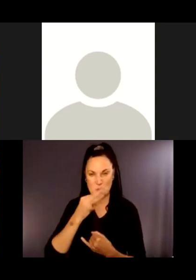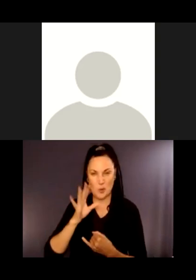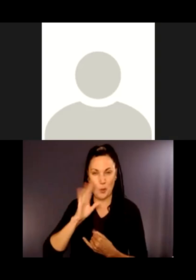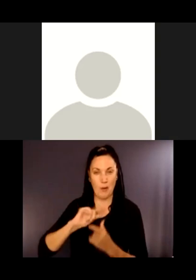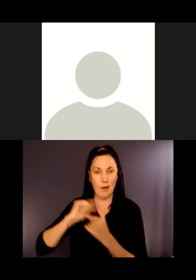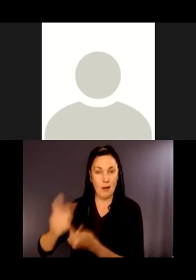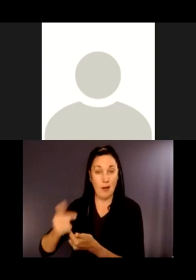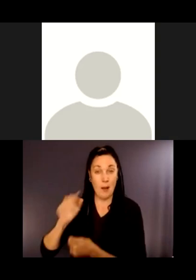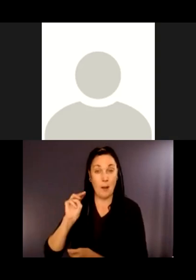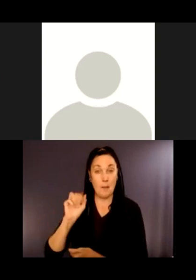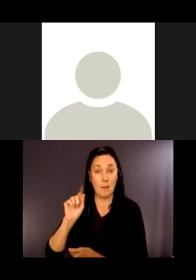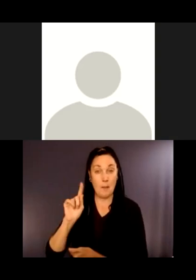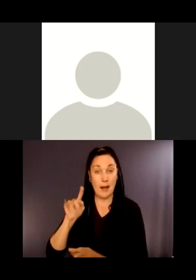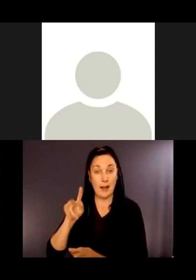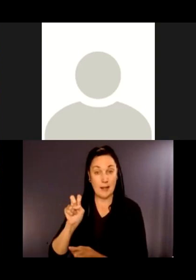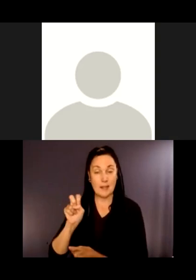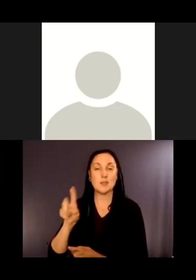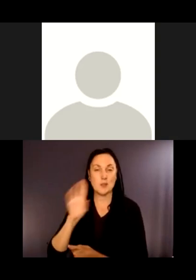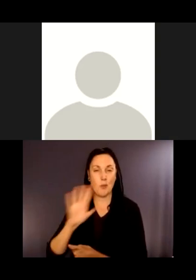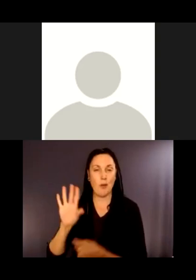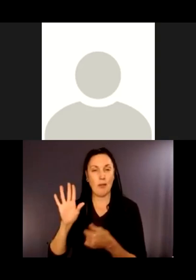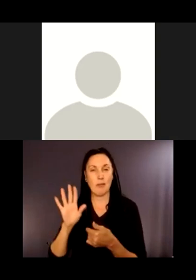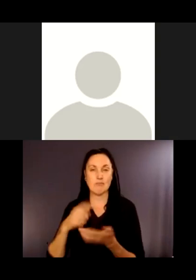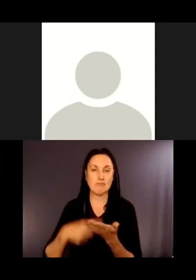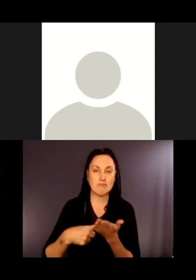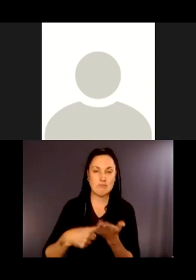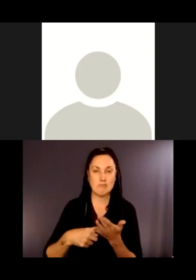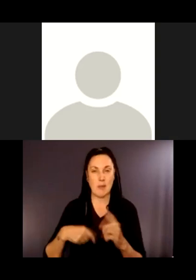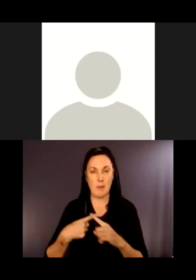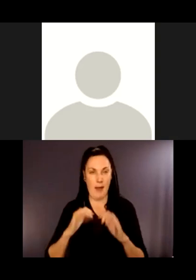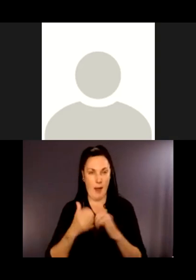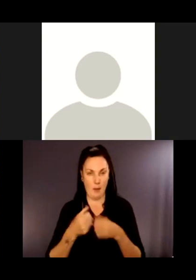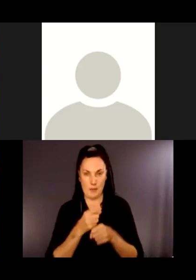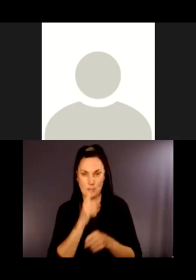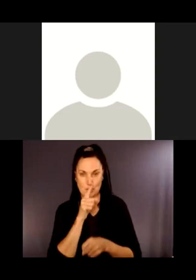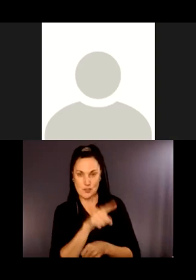We'll come up with some ideas for accessibility, but we want